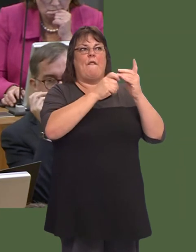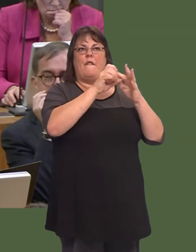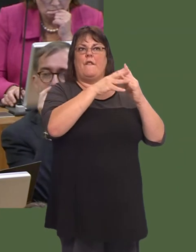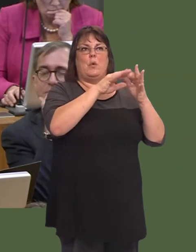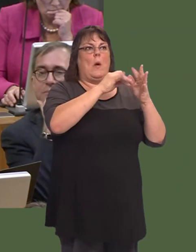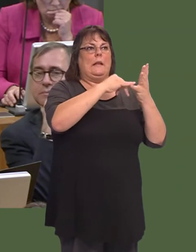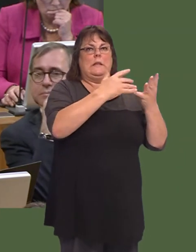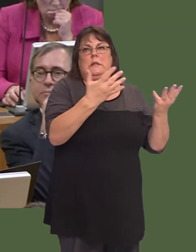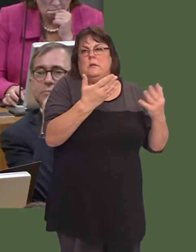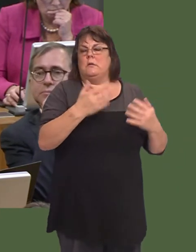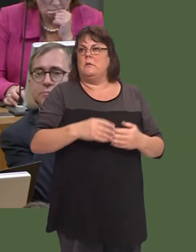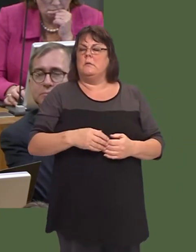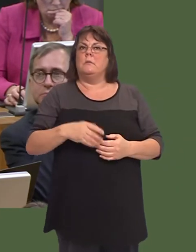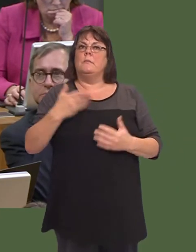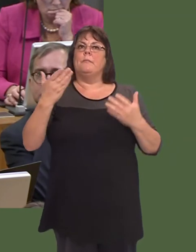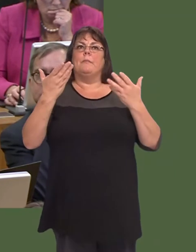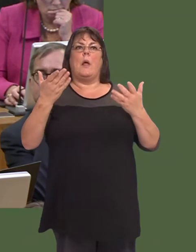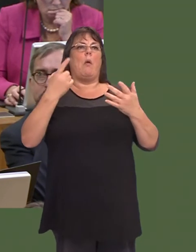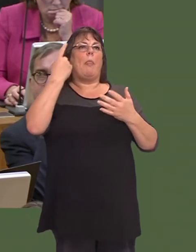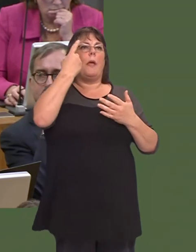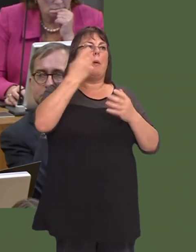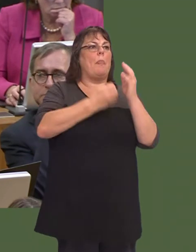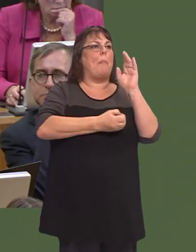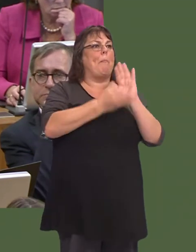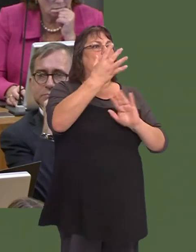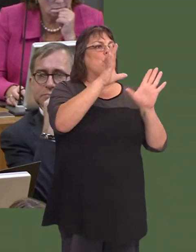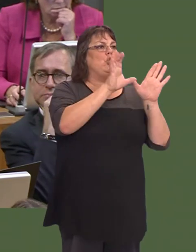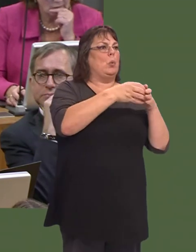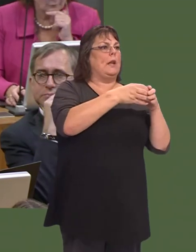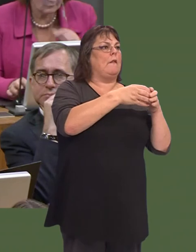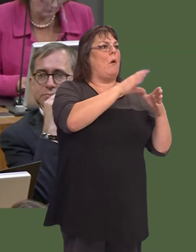The head of the independent panel, as we heard, is now speaking of moving the burns unit from